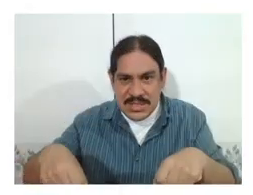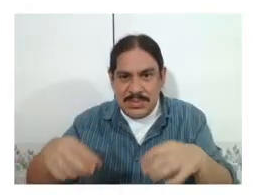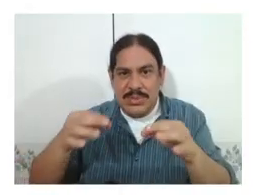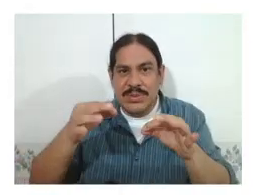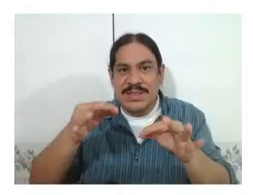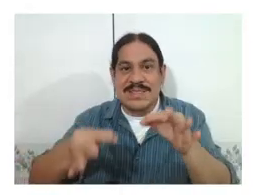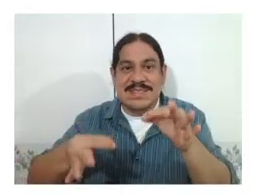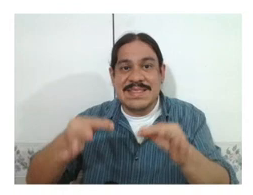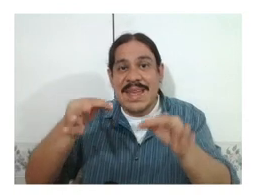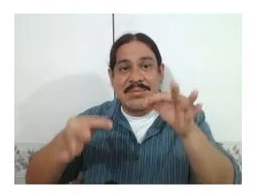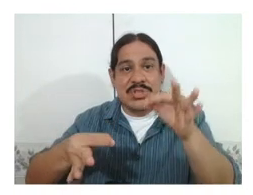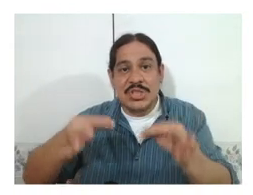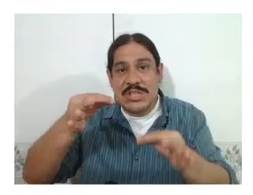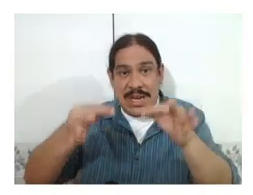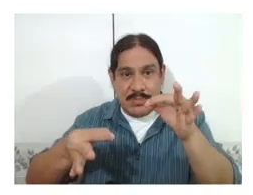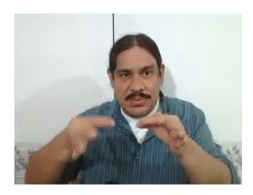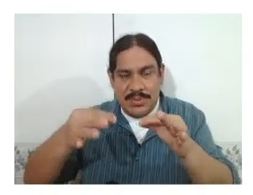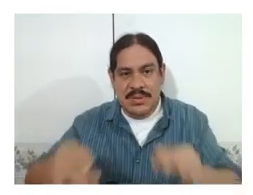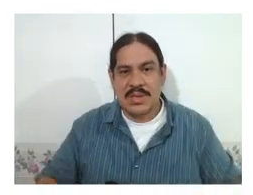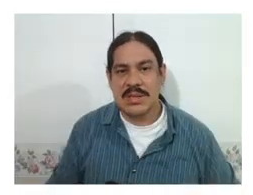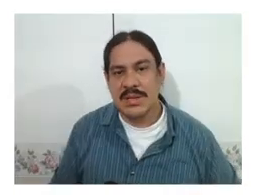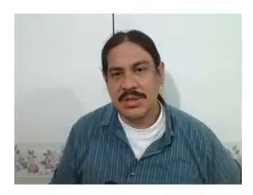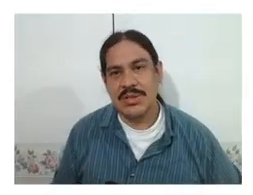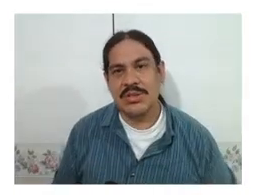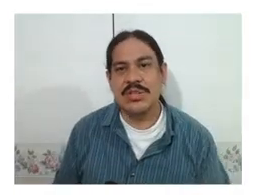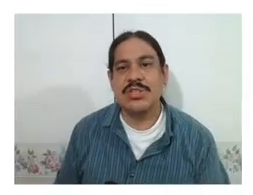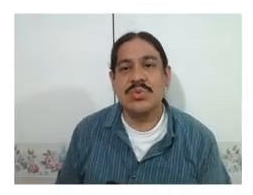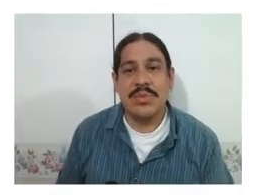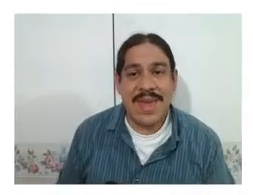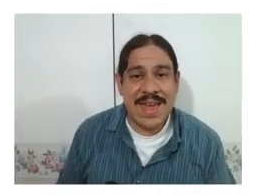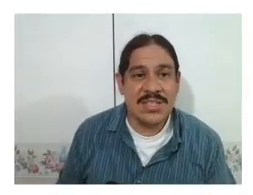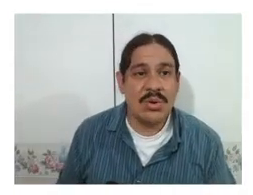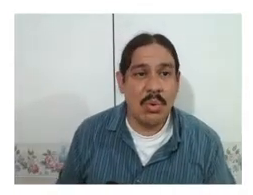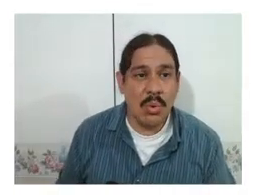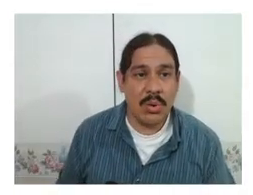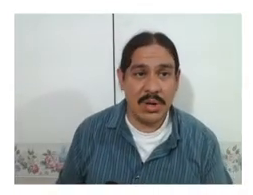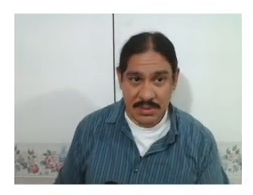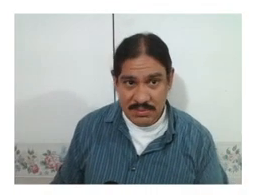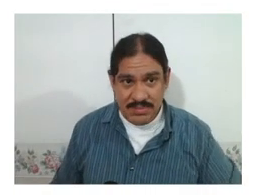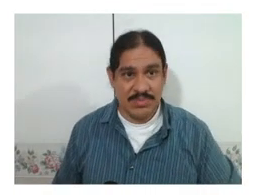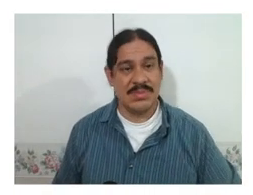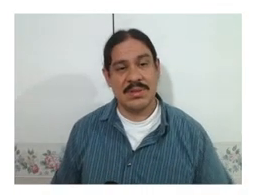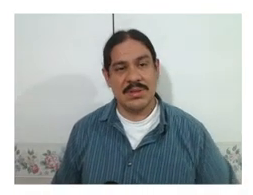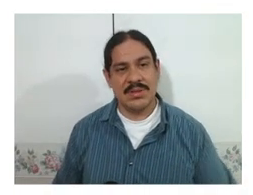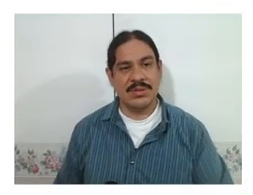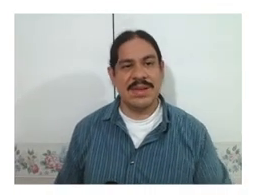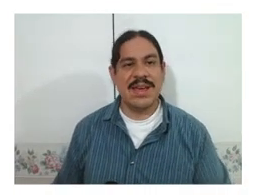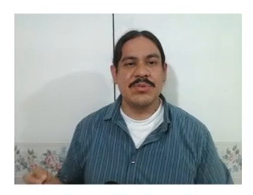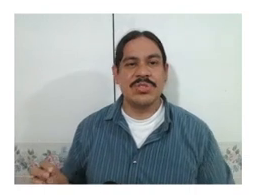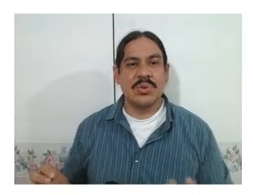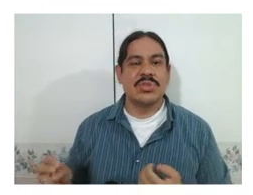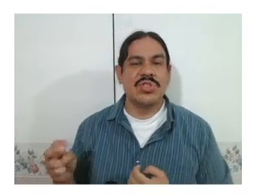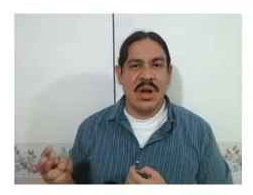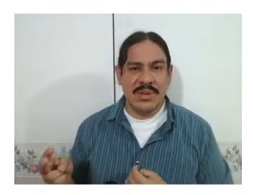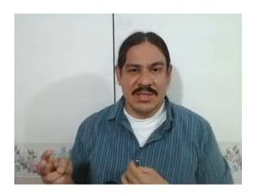to be doing the same shape you can do that, or